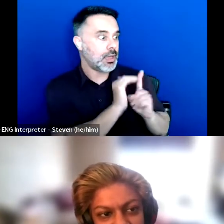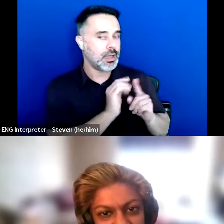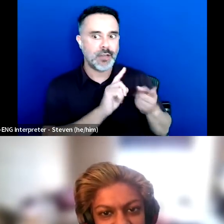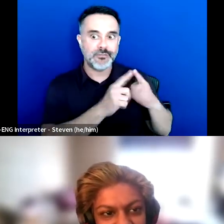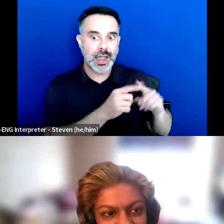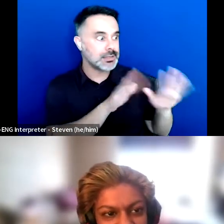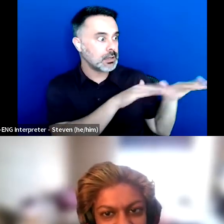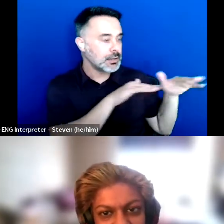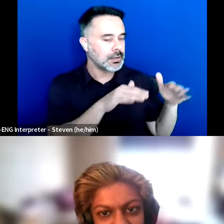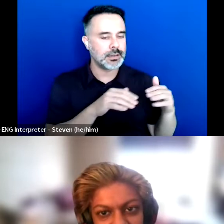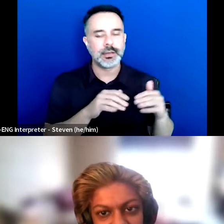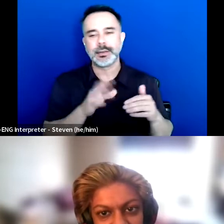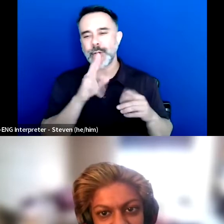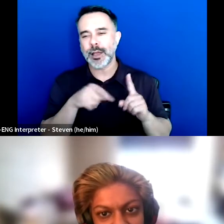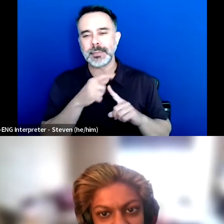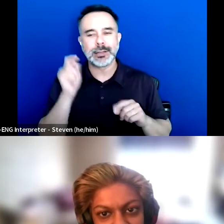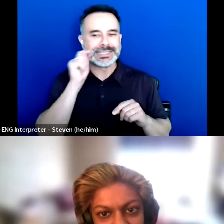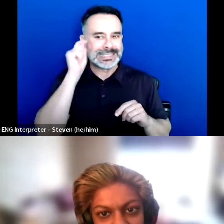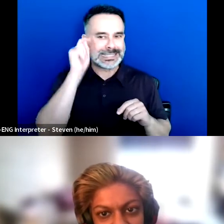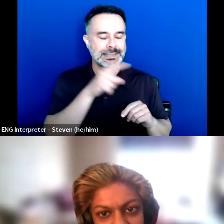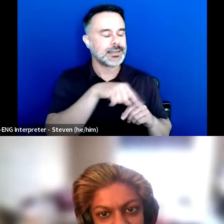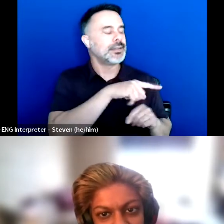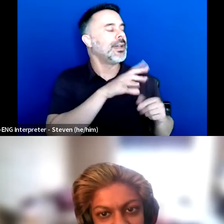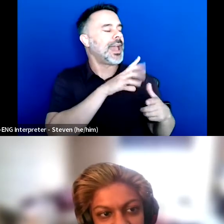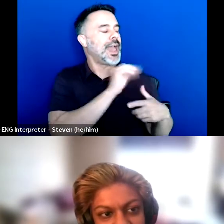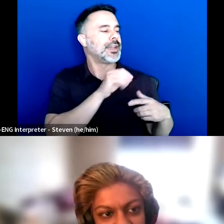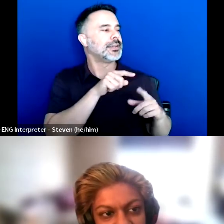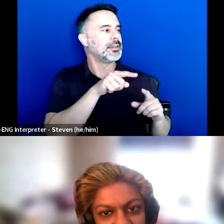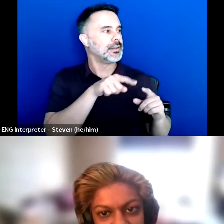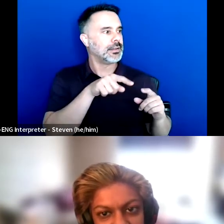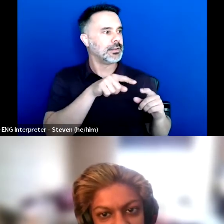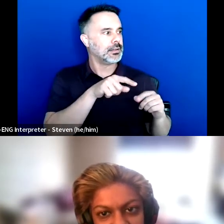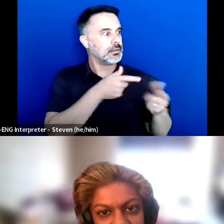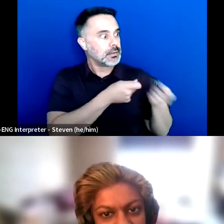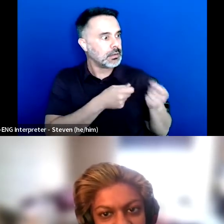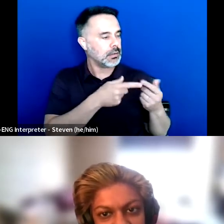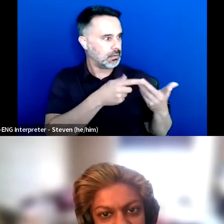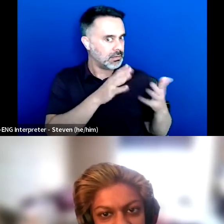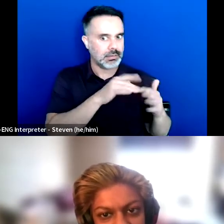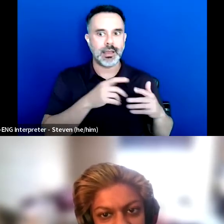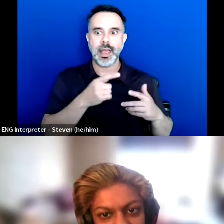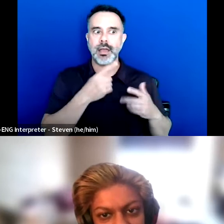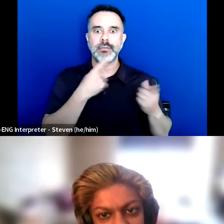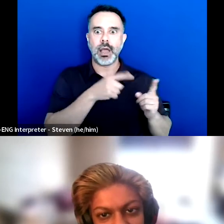And then they'll like start talking about their disabilities and de-stigmatizing everything around that.